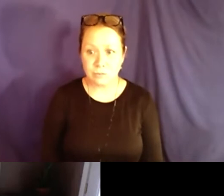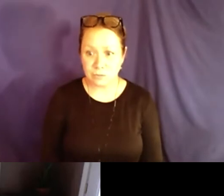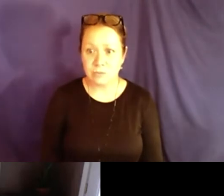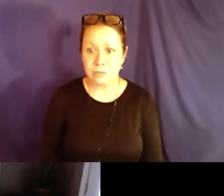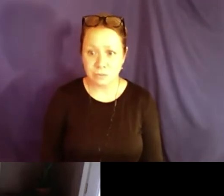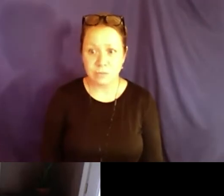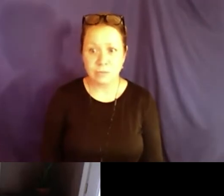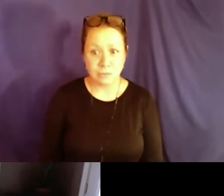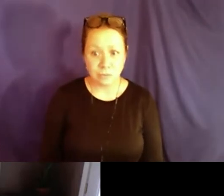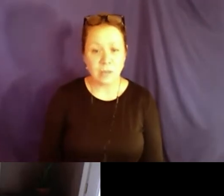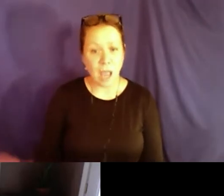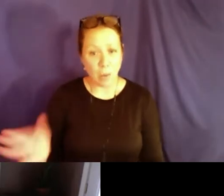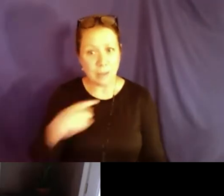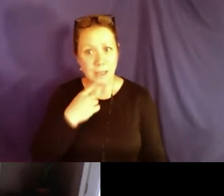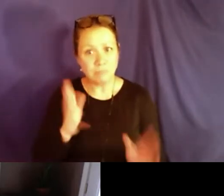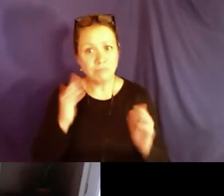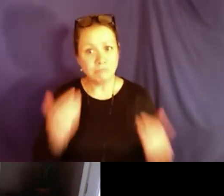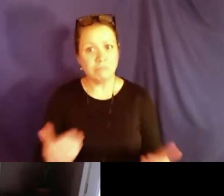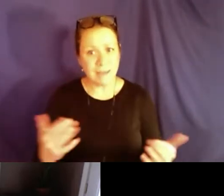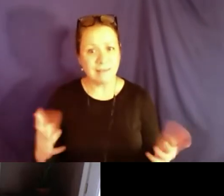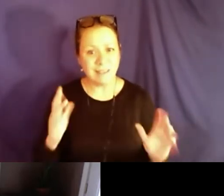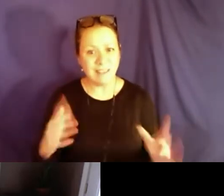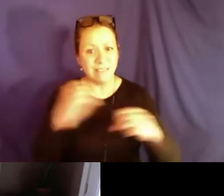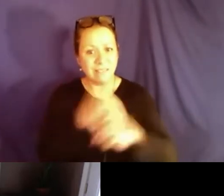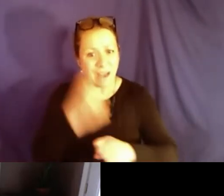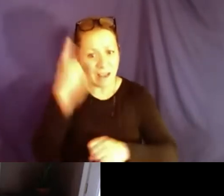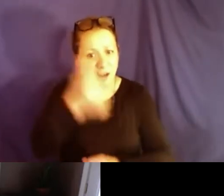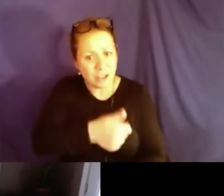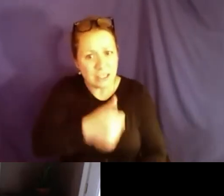I would probably tell them that